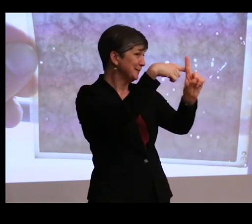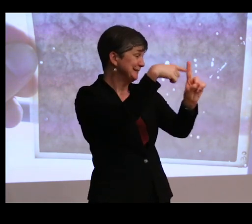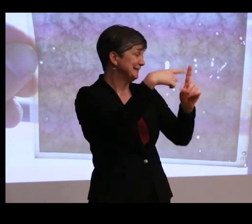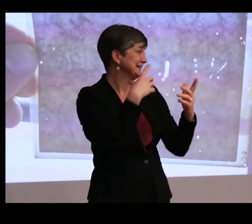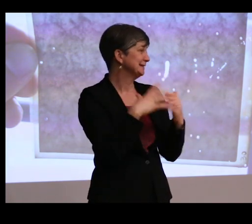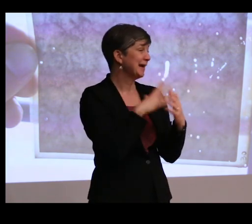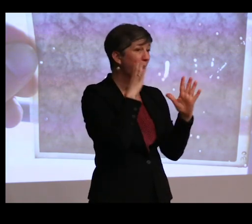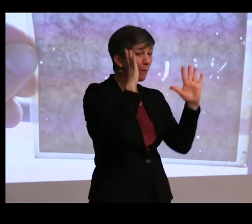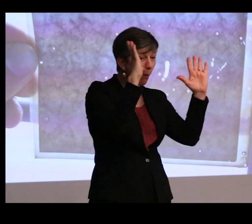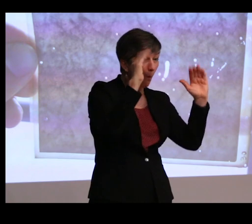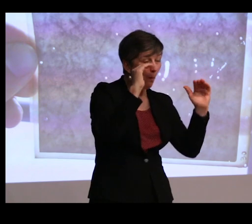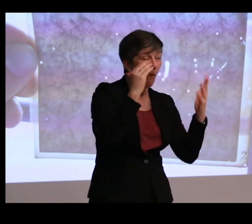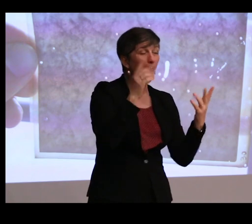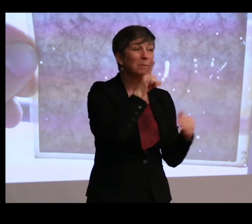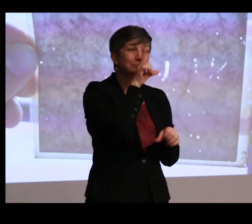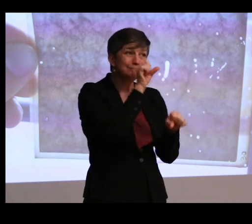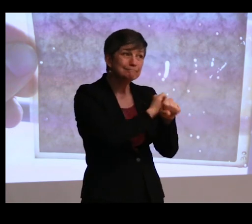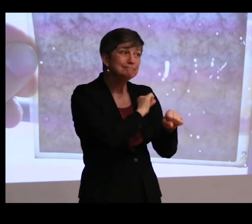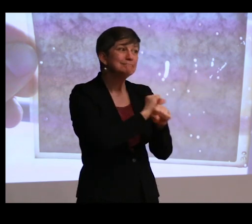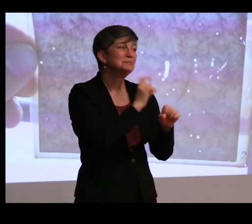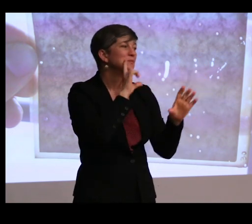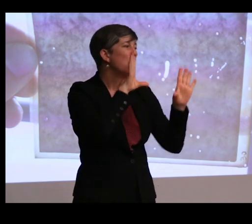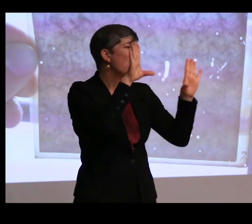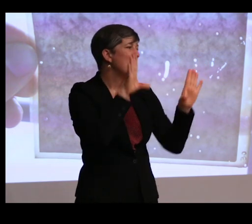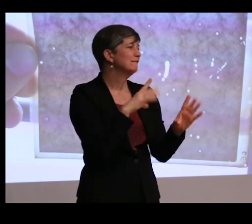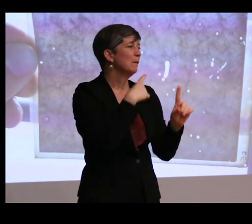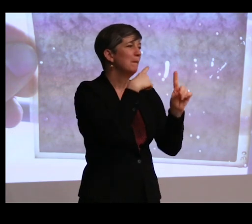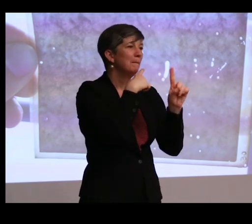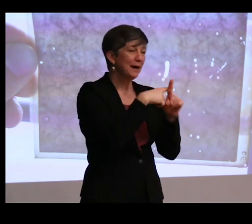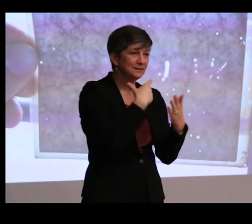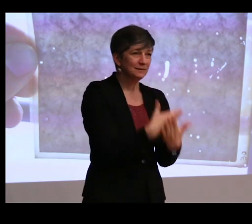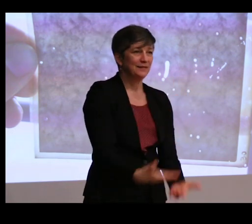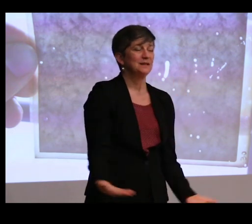I hope it's all really wonderful, positive things.